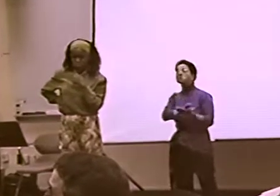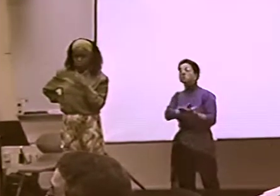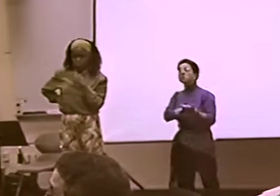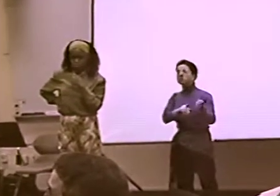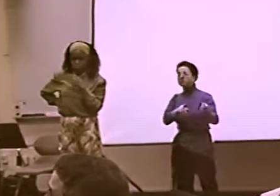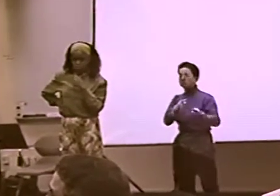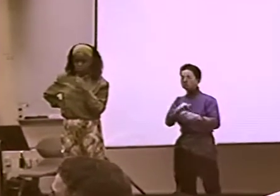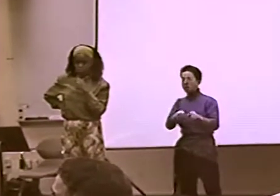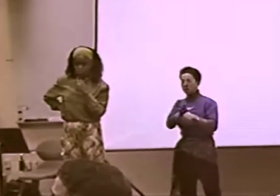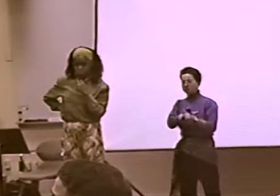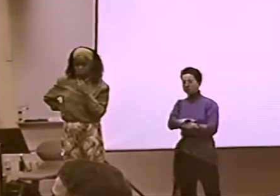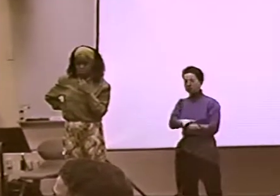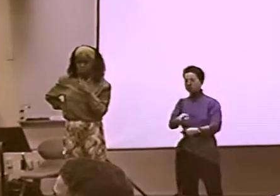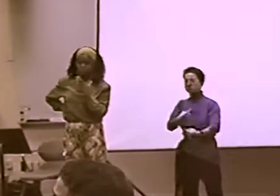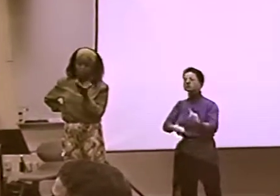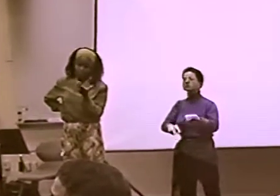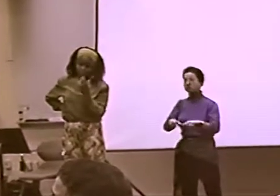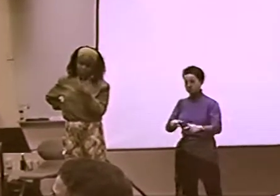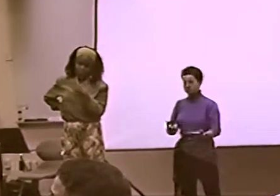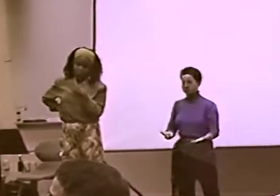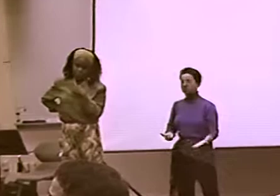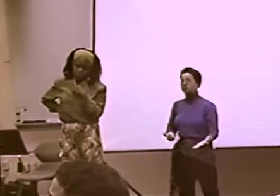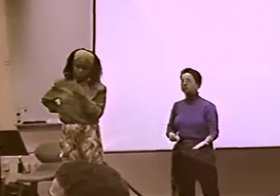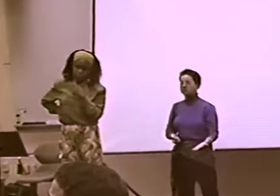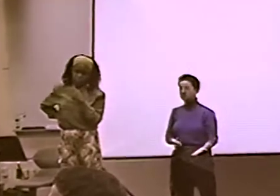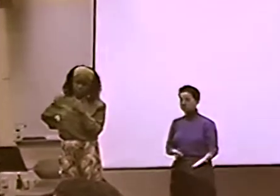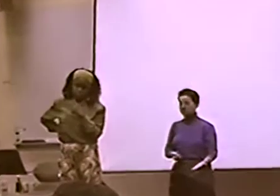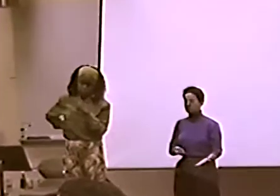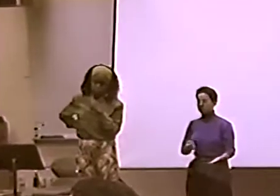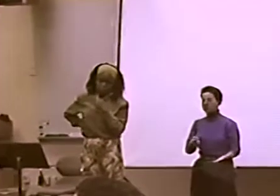BUT MORE A REGIONAL.